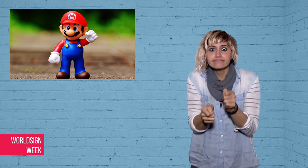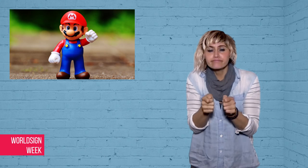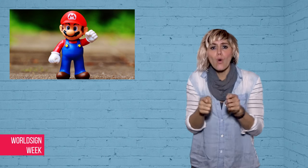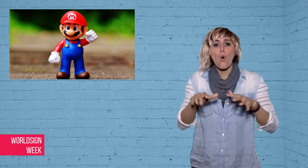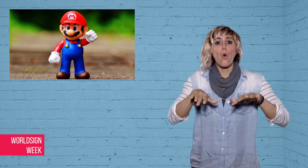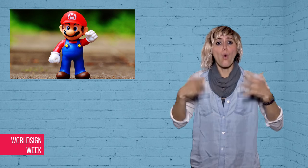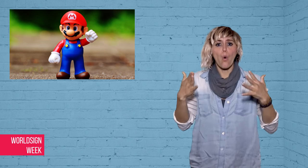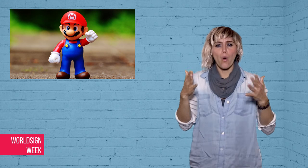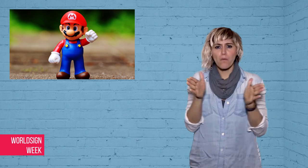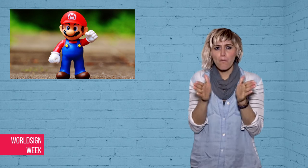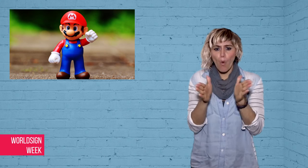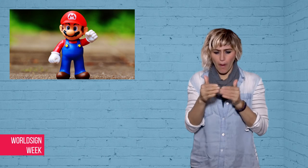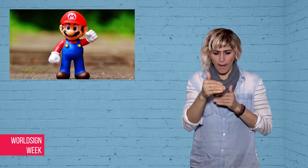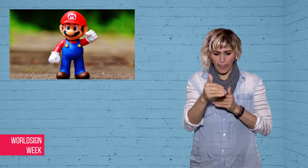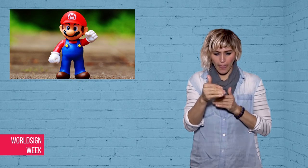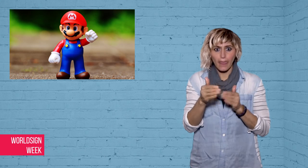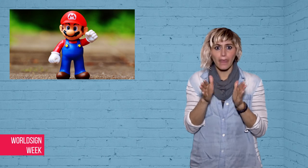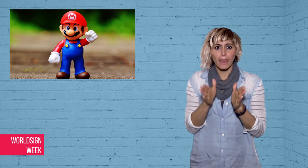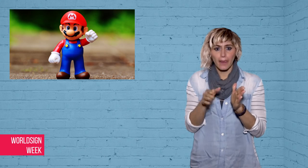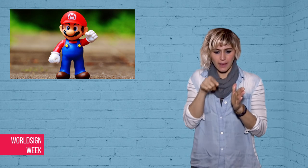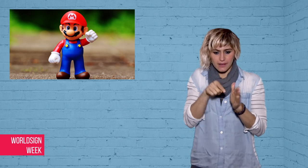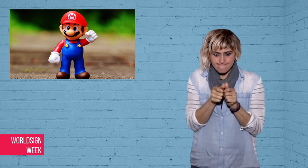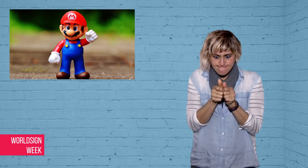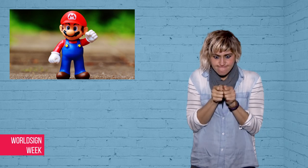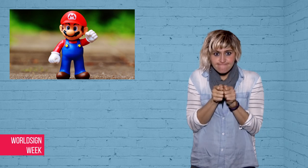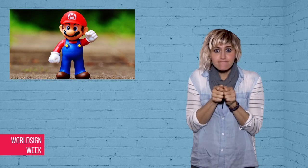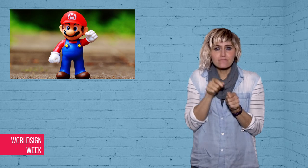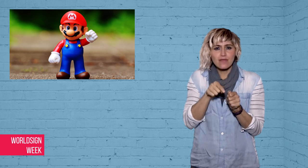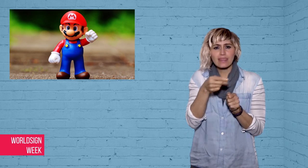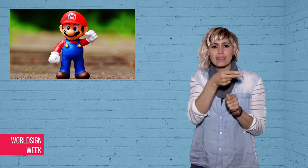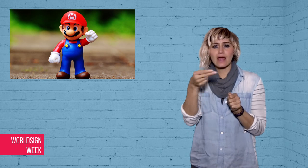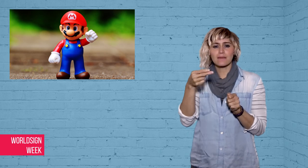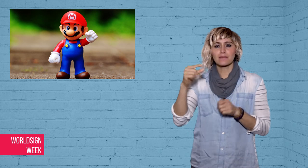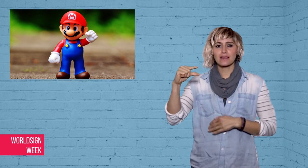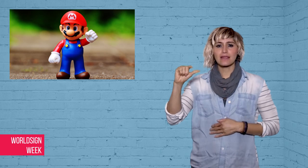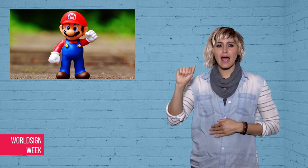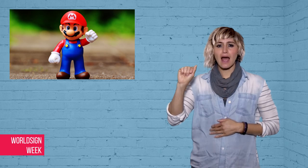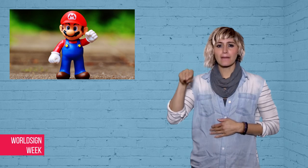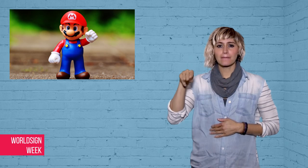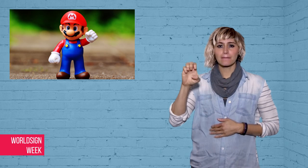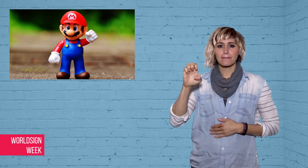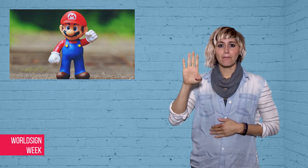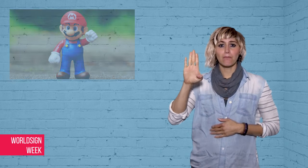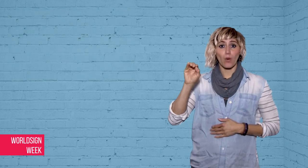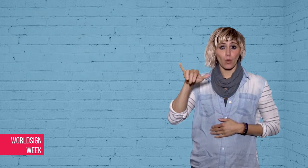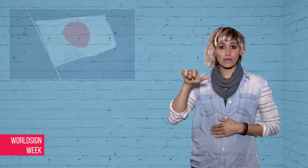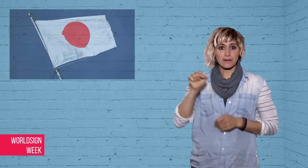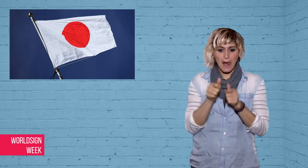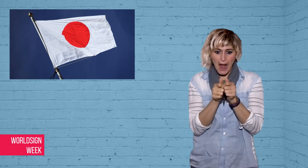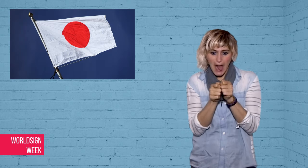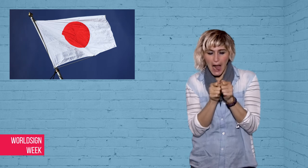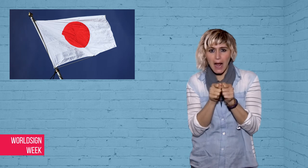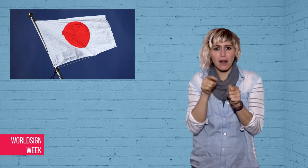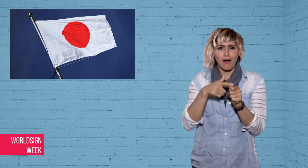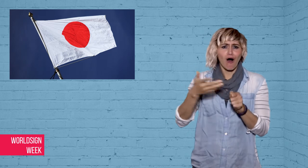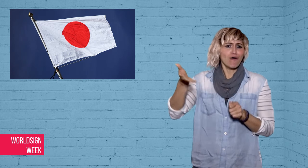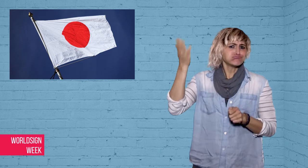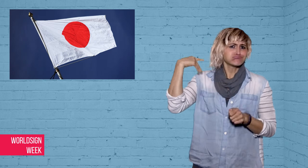the 80’s, it was one of the most